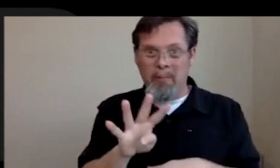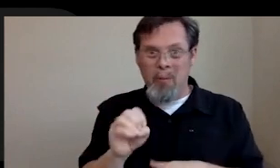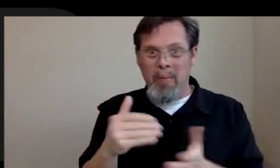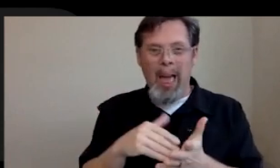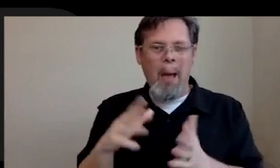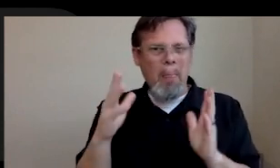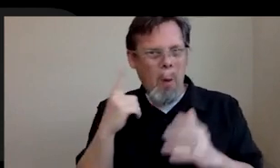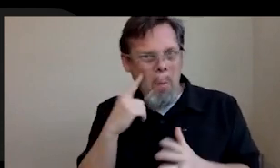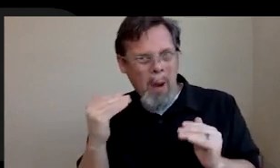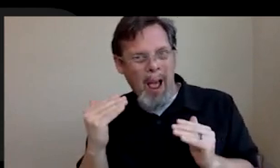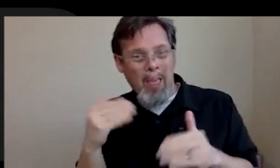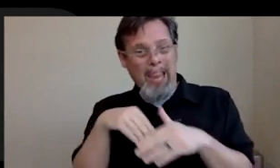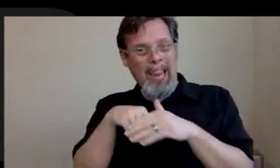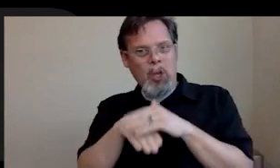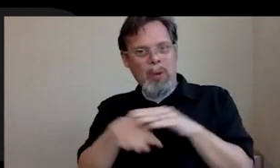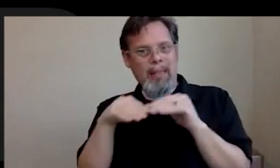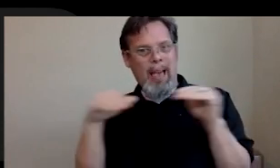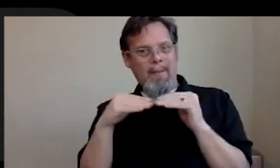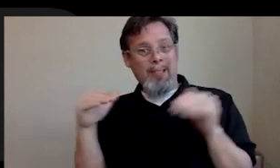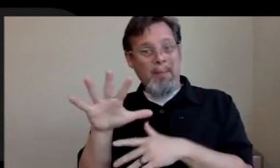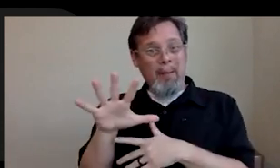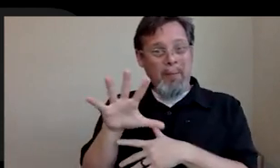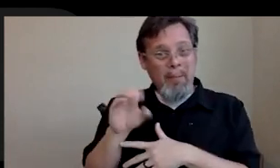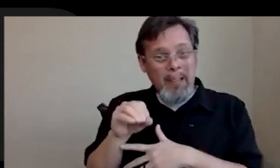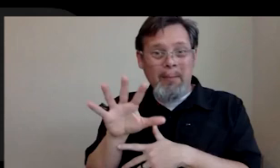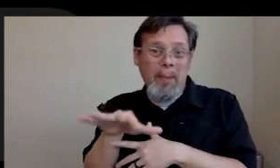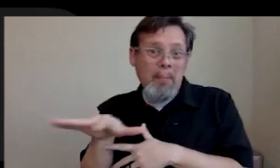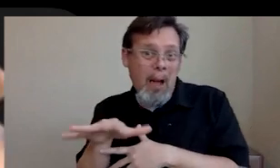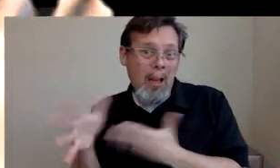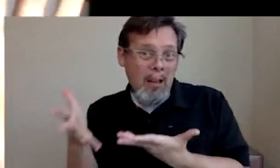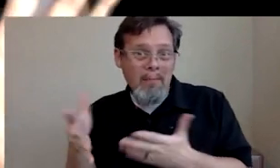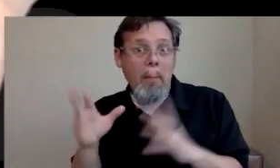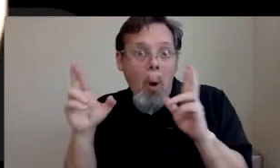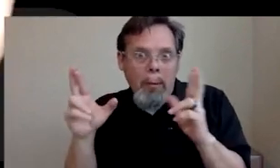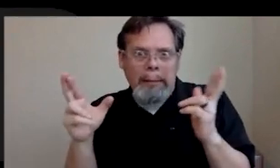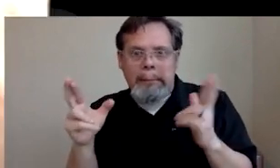level is like 50, something like that, maybe fifty five would be great, I'm hoping. And that's that's